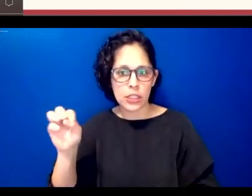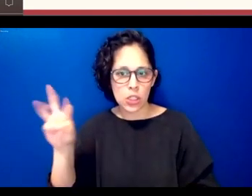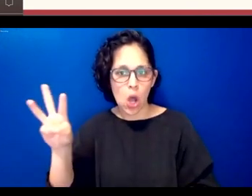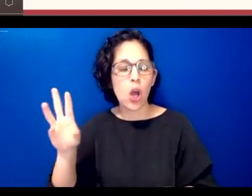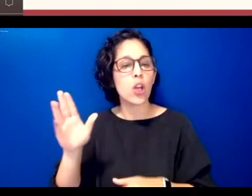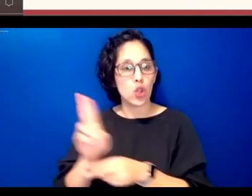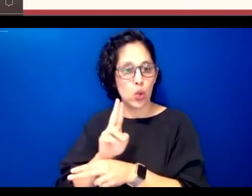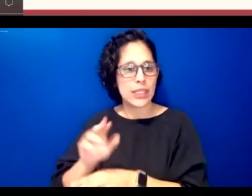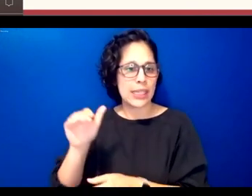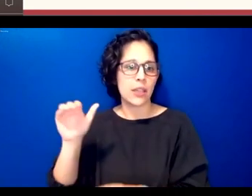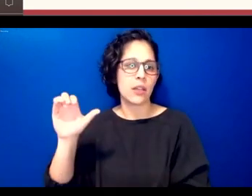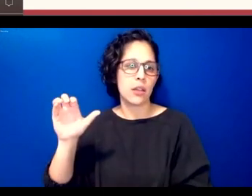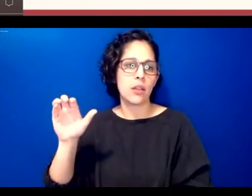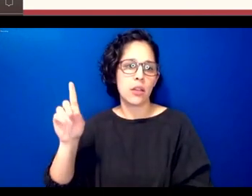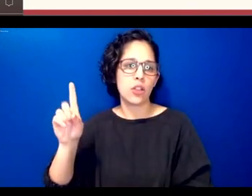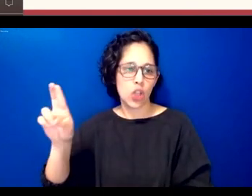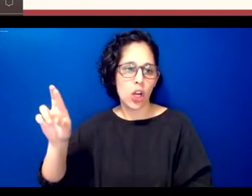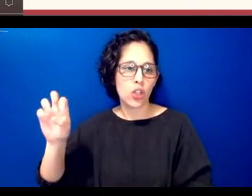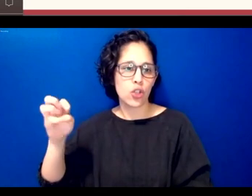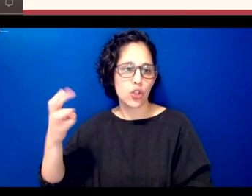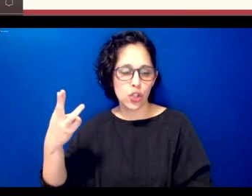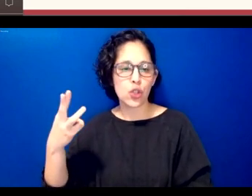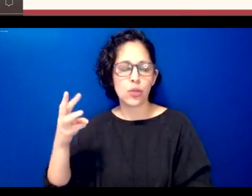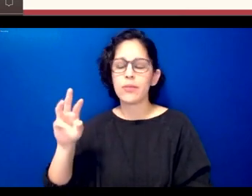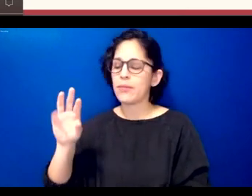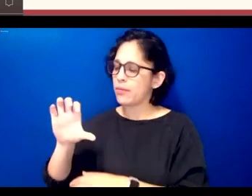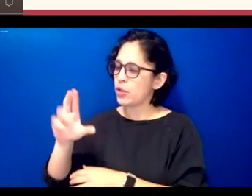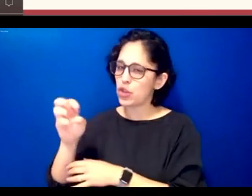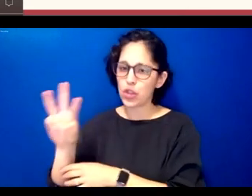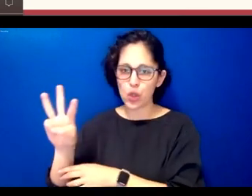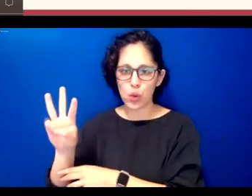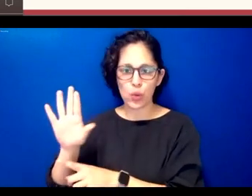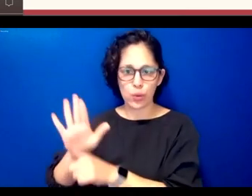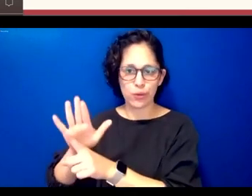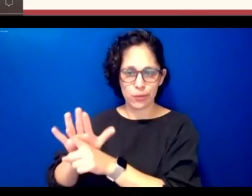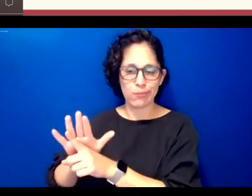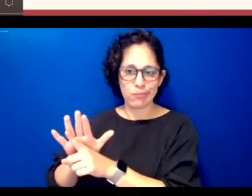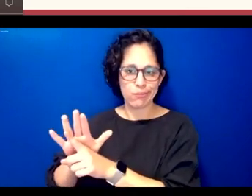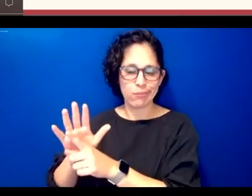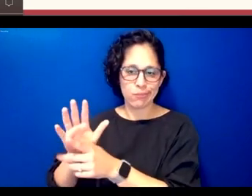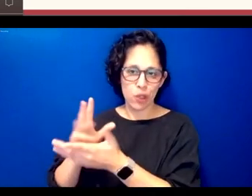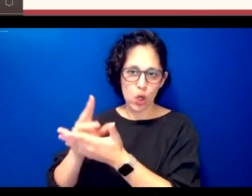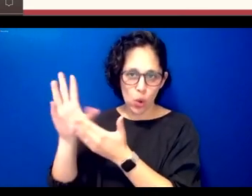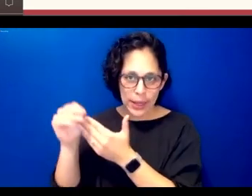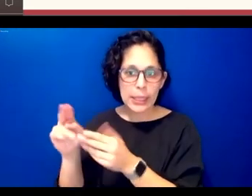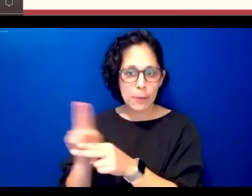with the base of rosetta stone chickasaw and they're really it's a really really interesting